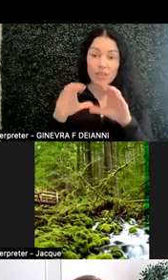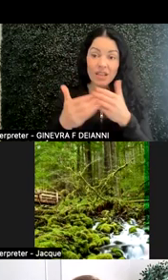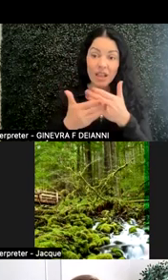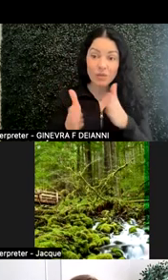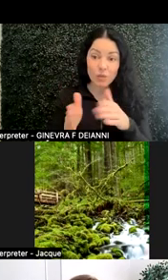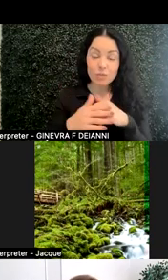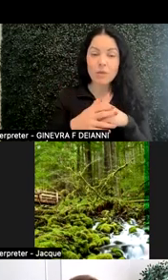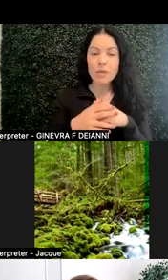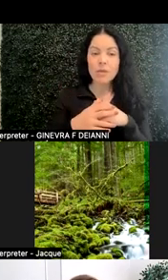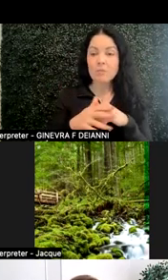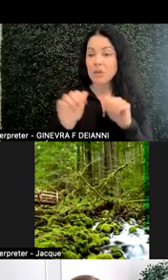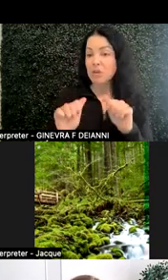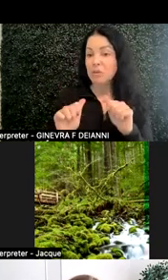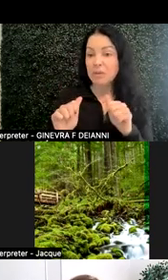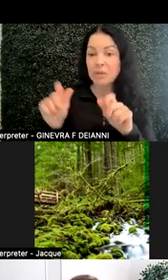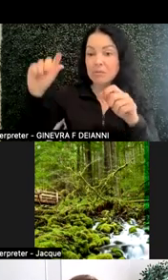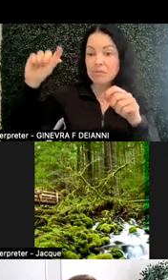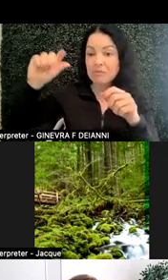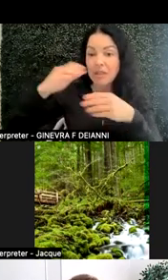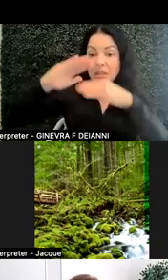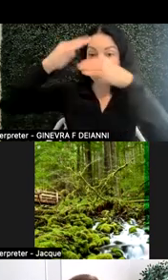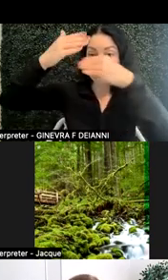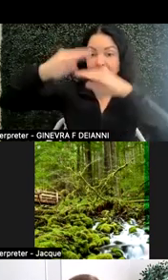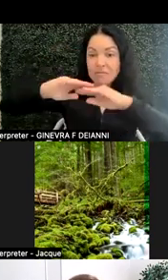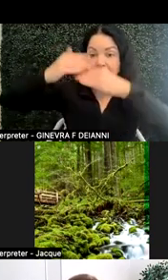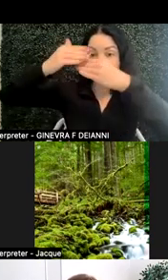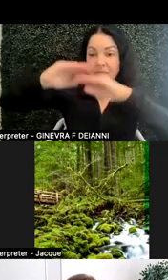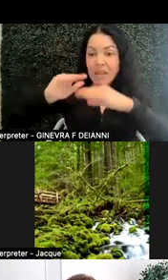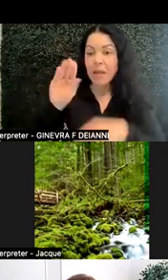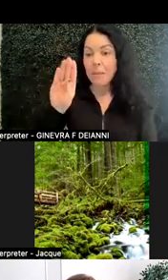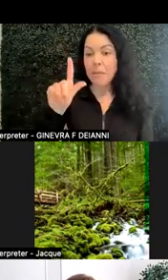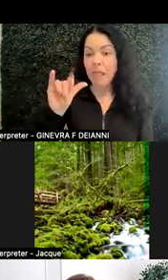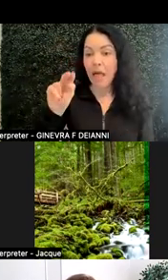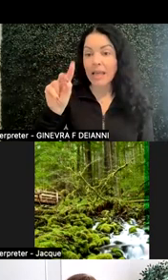and there could be blinds or something that there's a way to shut the windows, and someone's